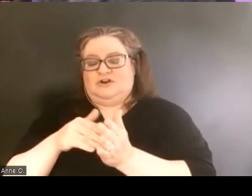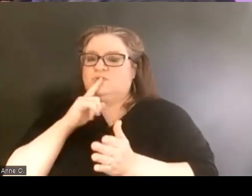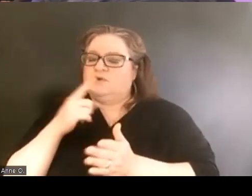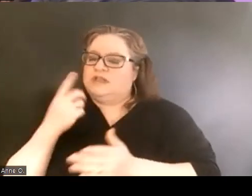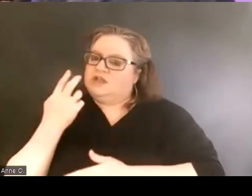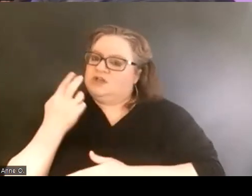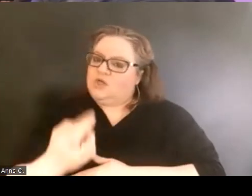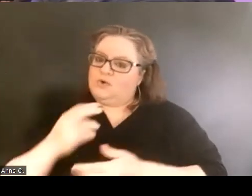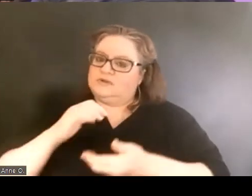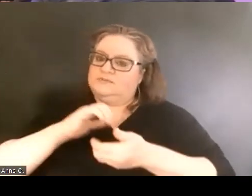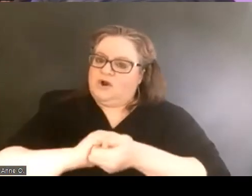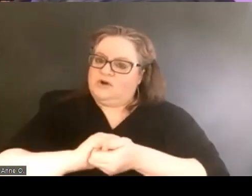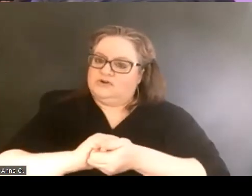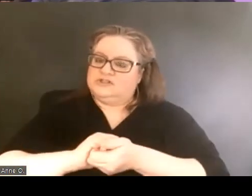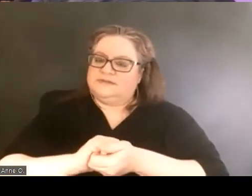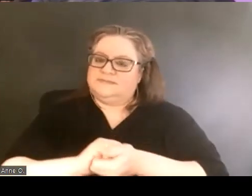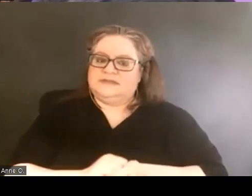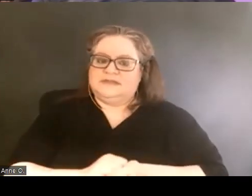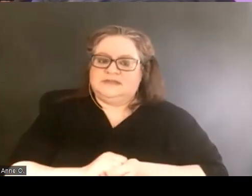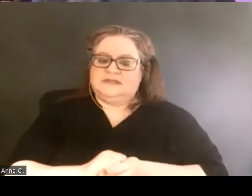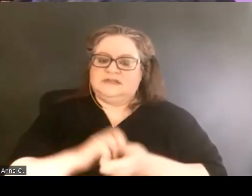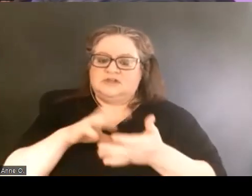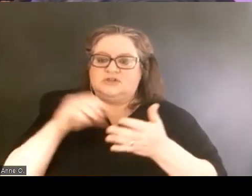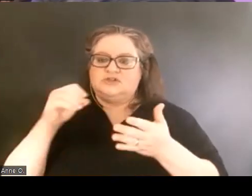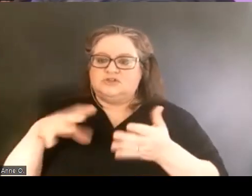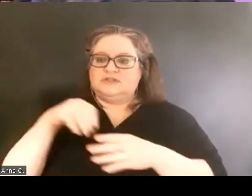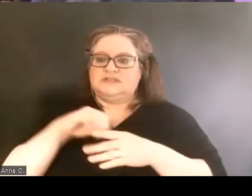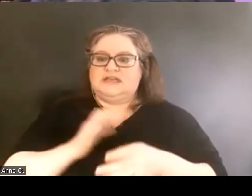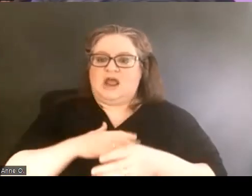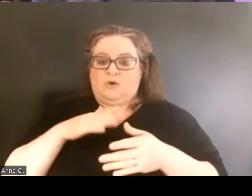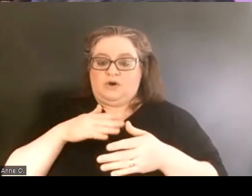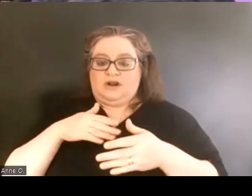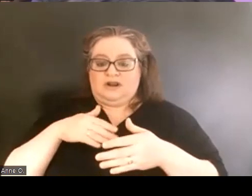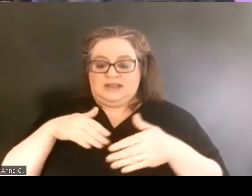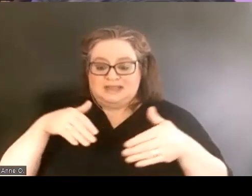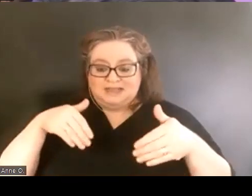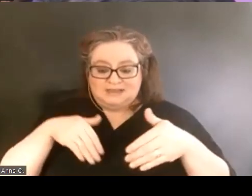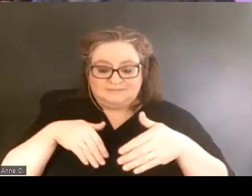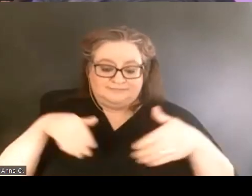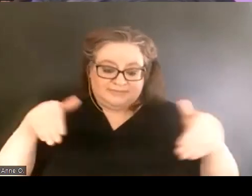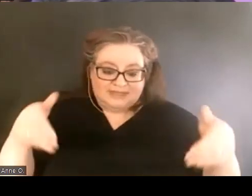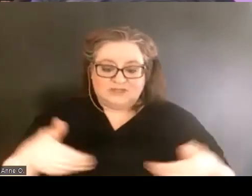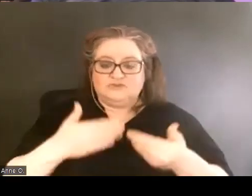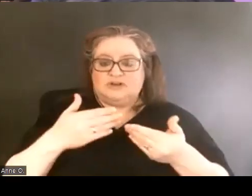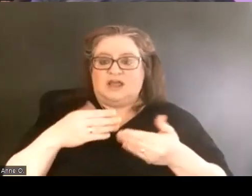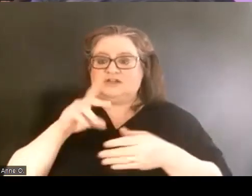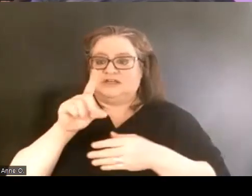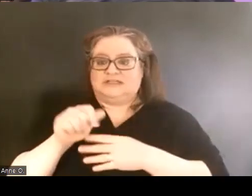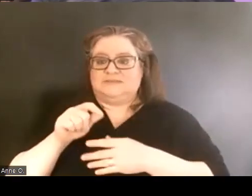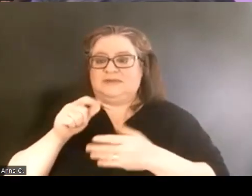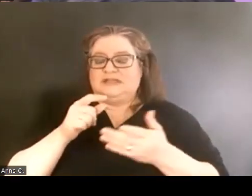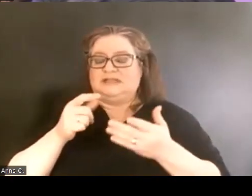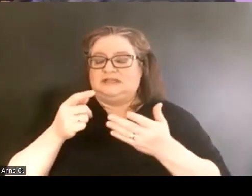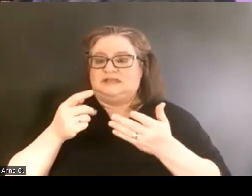where students in our Intro to Disability Studies course, which is actually a survey course available to students